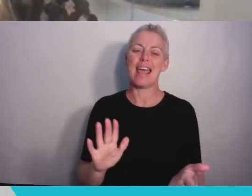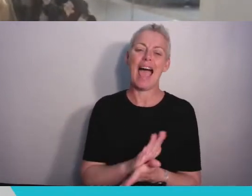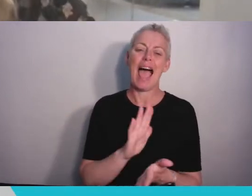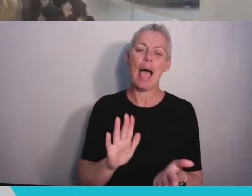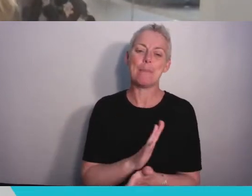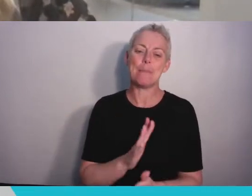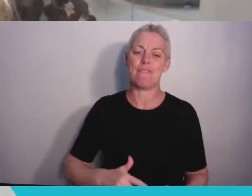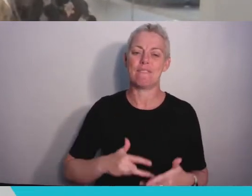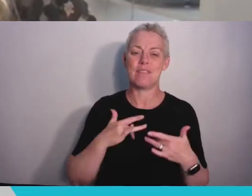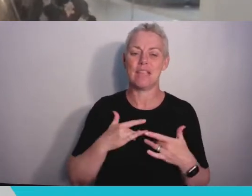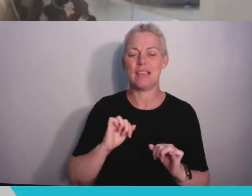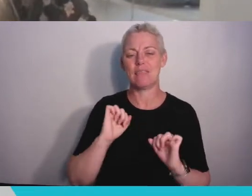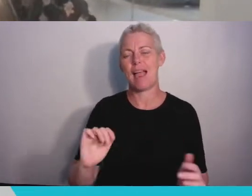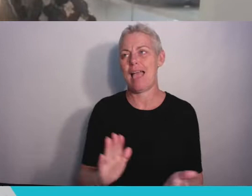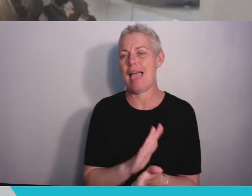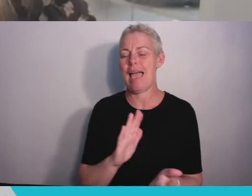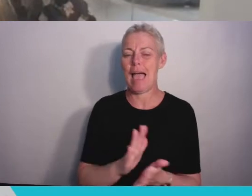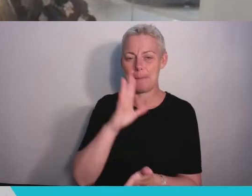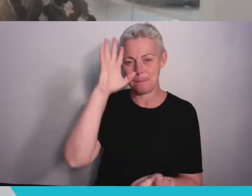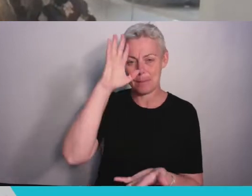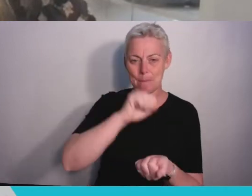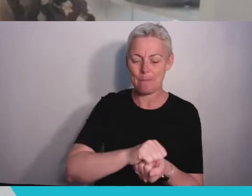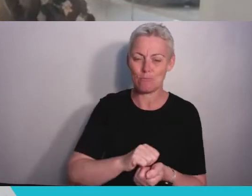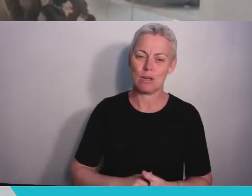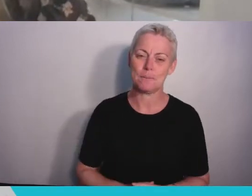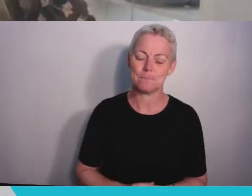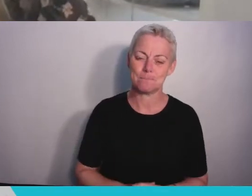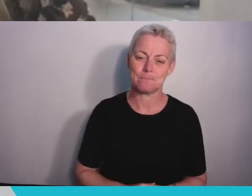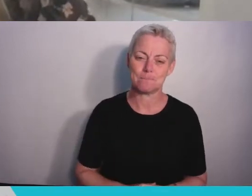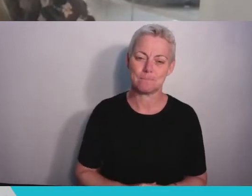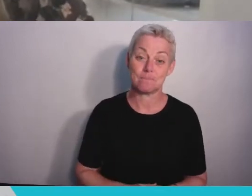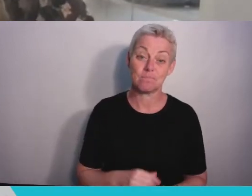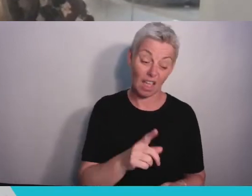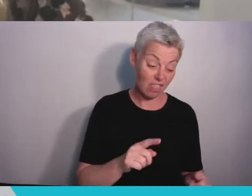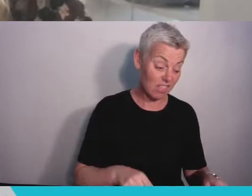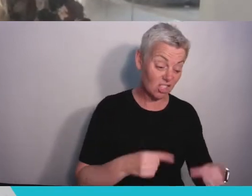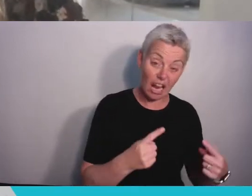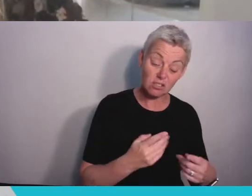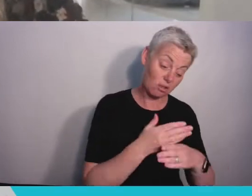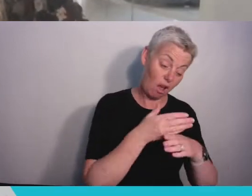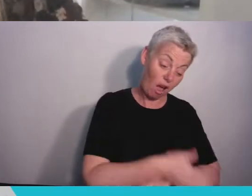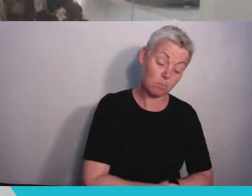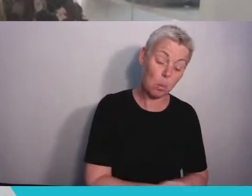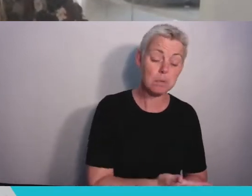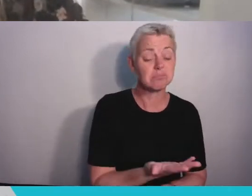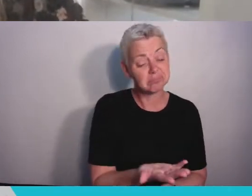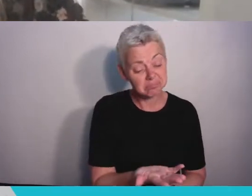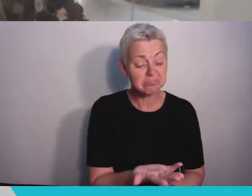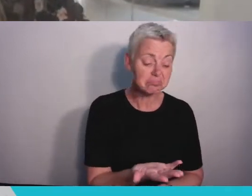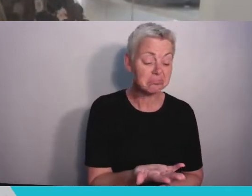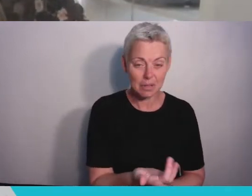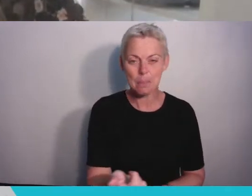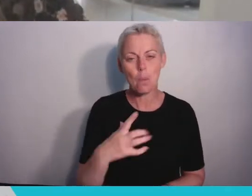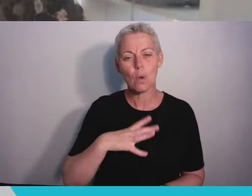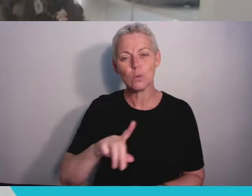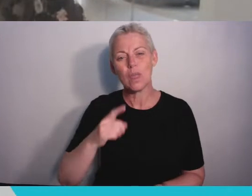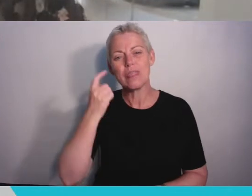You won’t remember the challenges and hard moments, although I’m sure there were a few, but instead you’ll think of those moments that brought you that feeling of happiness